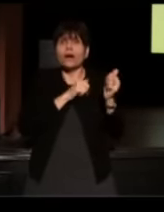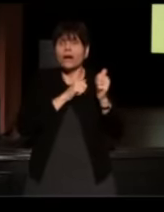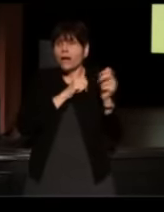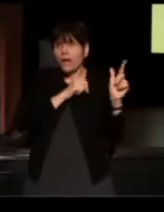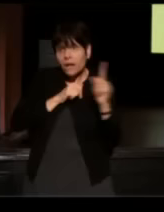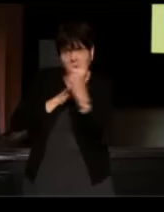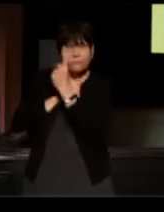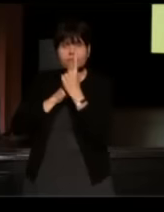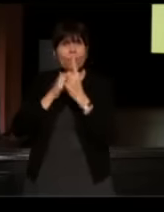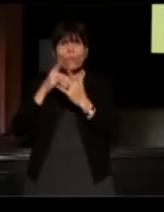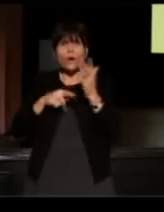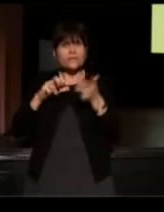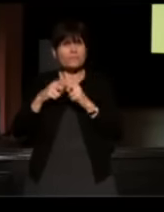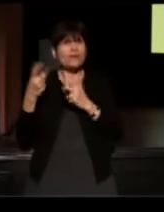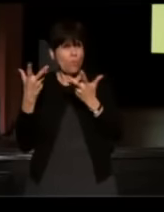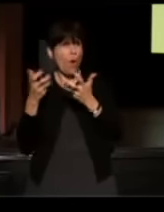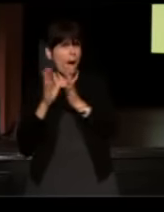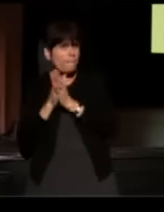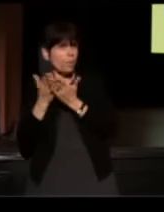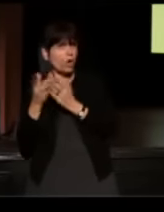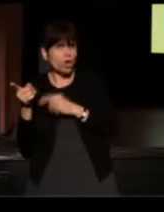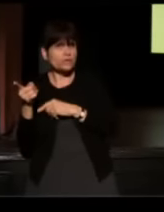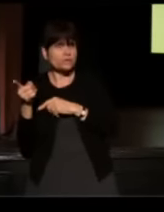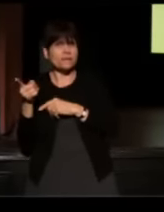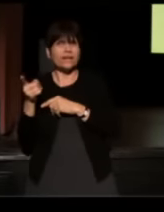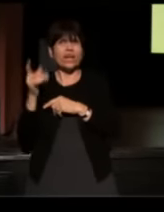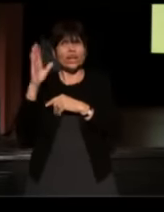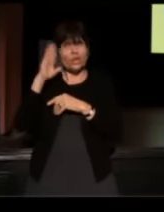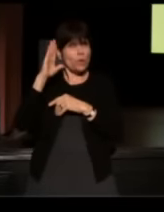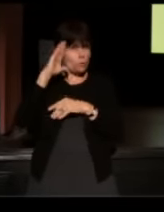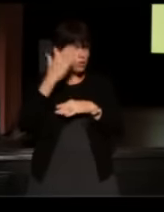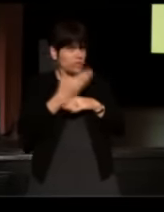"Well, he wanted to check out the books. You know your son shouldn't be down here."